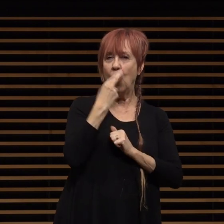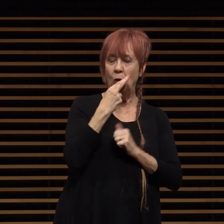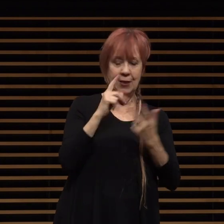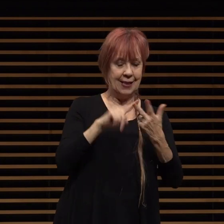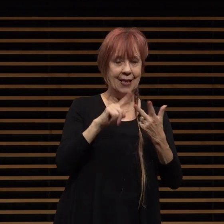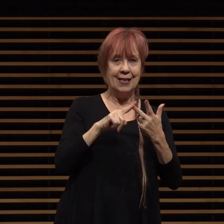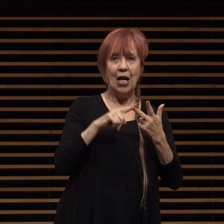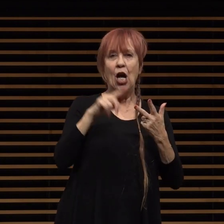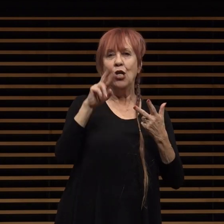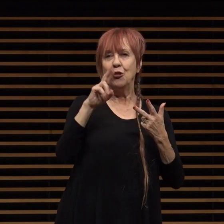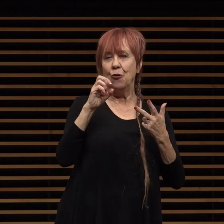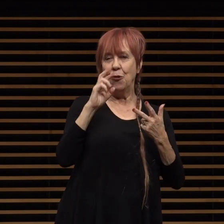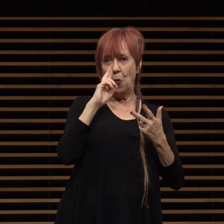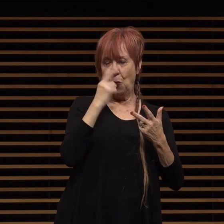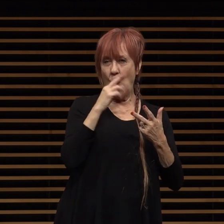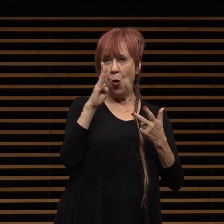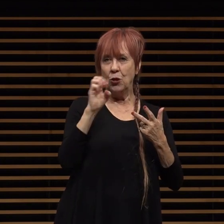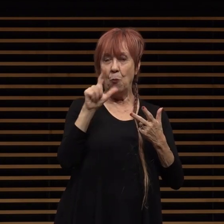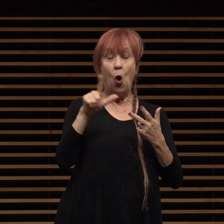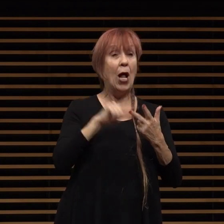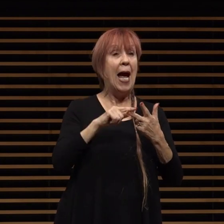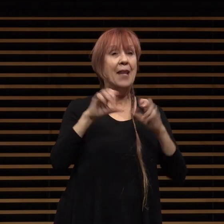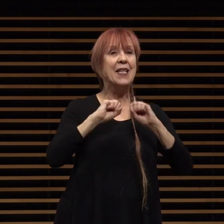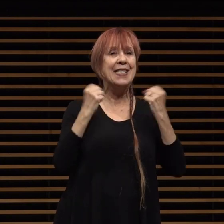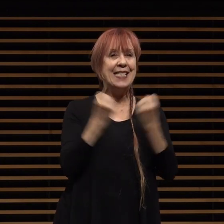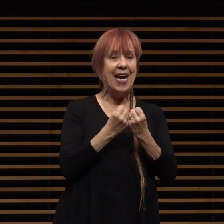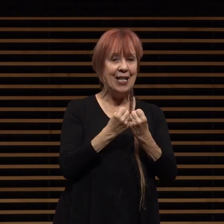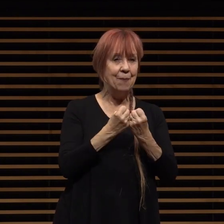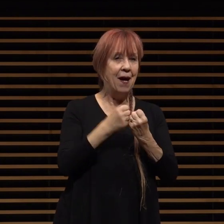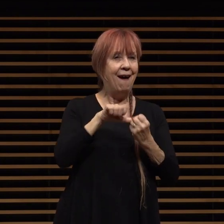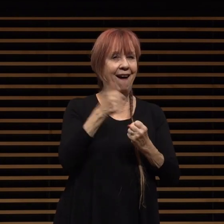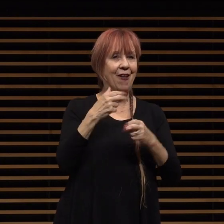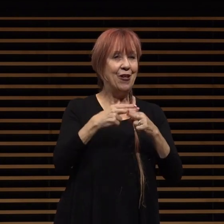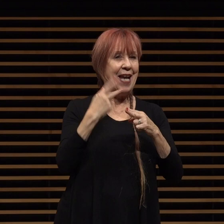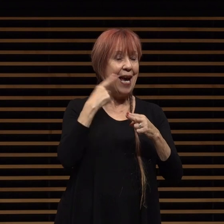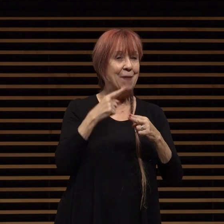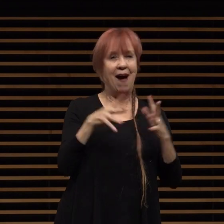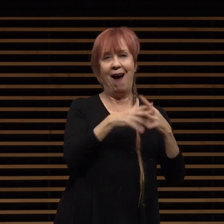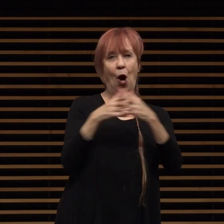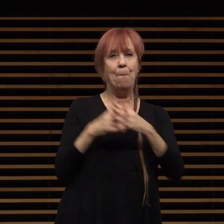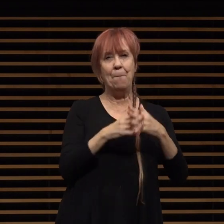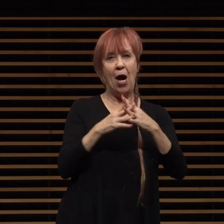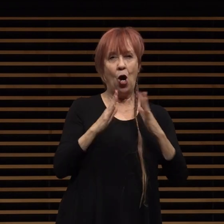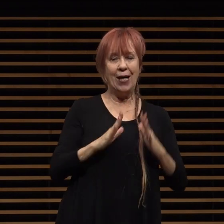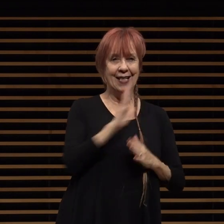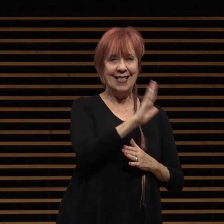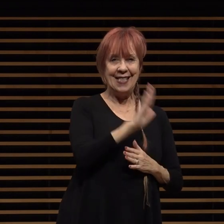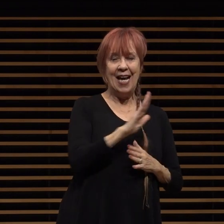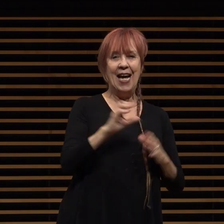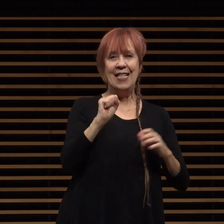and to the rose bowl stadium also known as america stadium it's a national